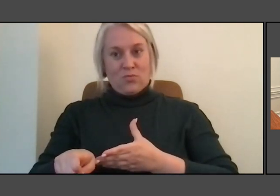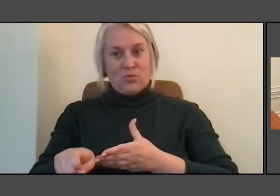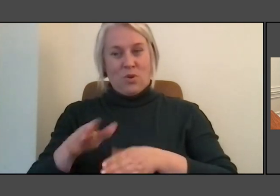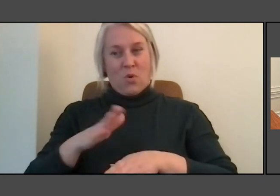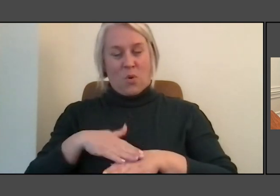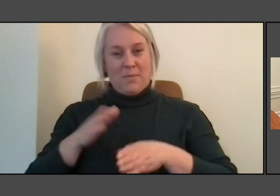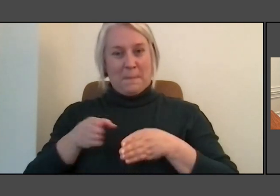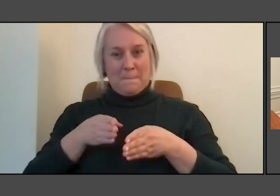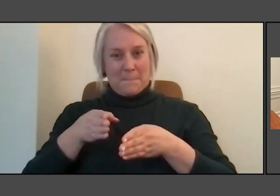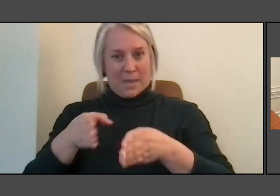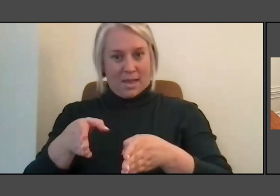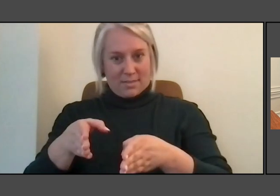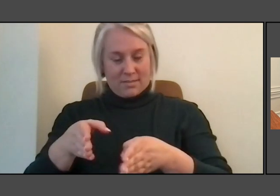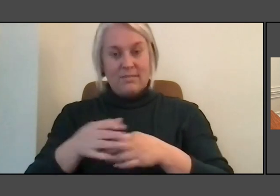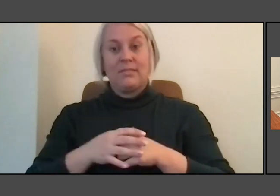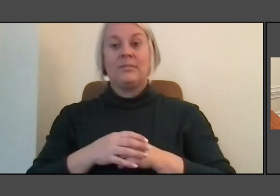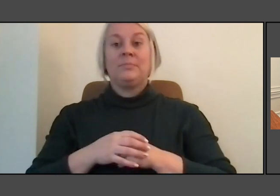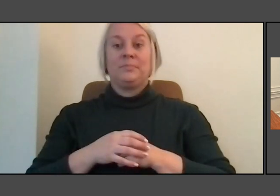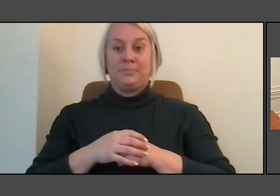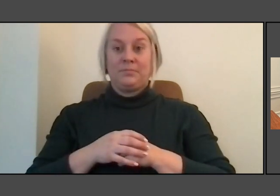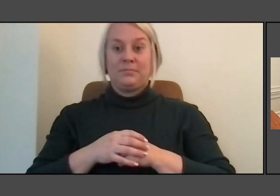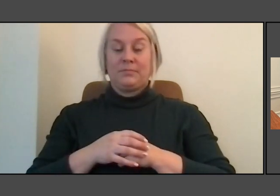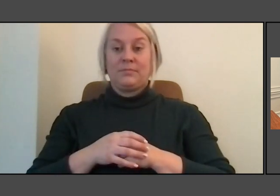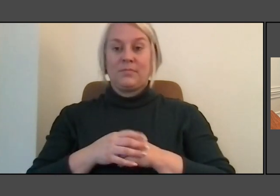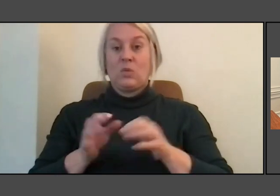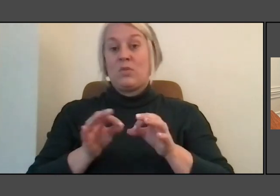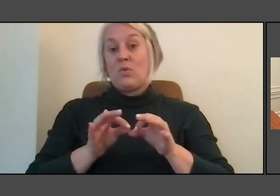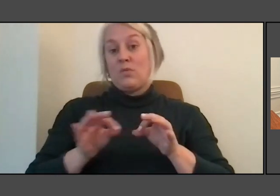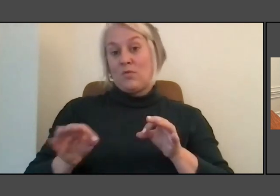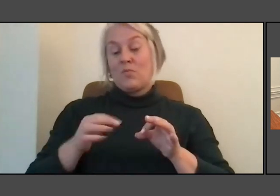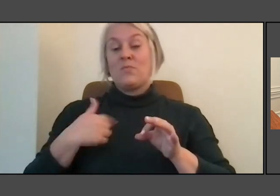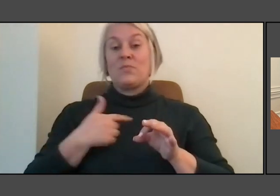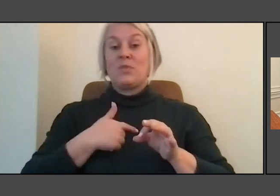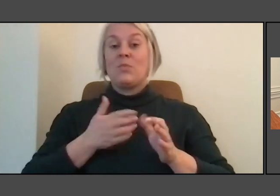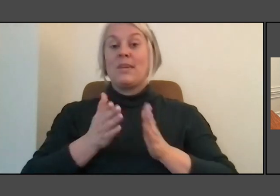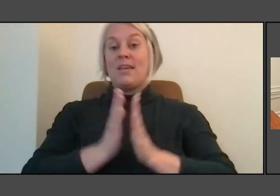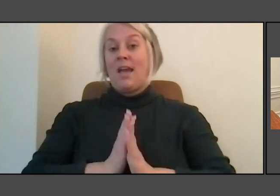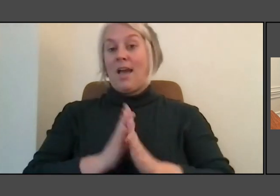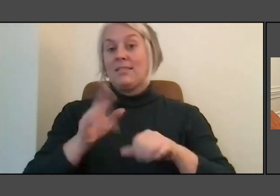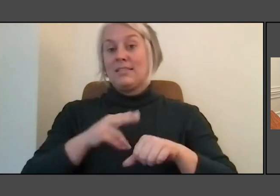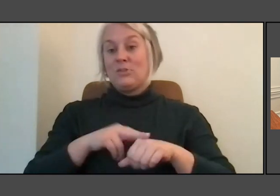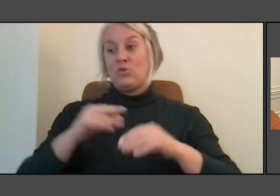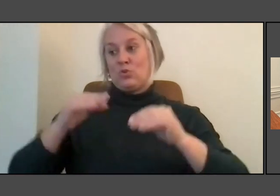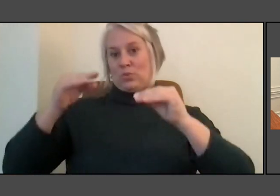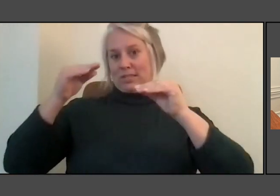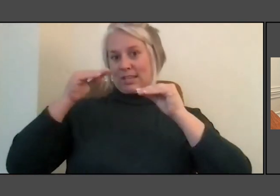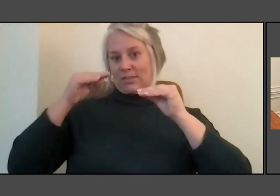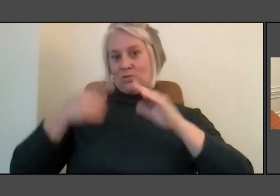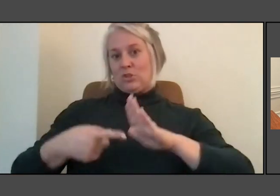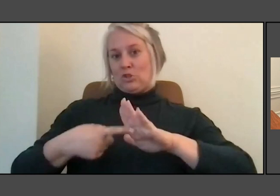the refrain we ask nature to teach us and show us the way. So on one side, we've got the Western idea of land.